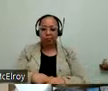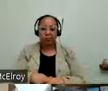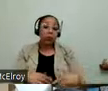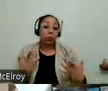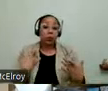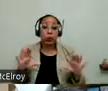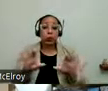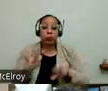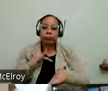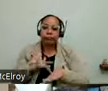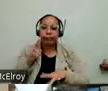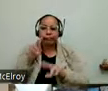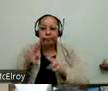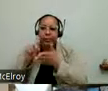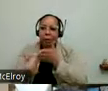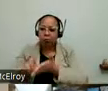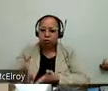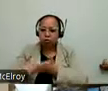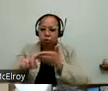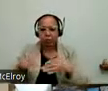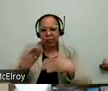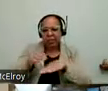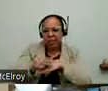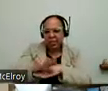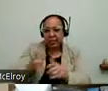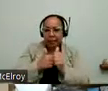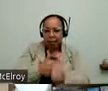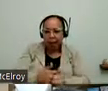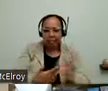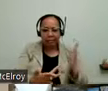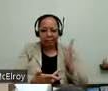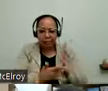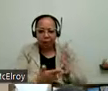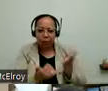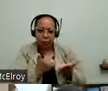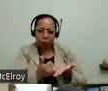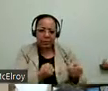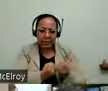advice and compliance on technical assistance. On different